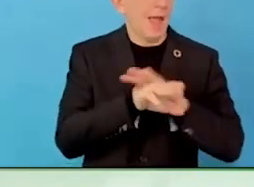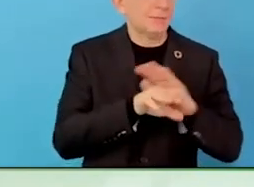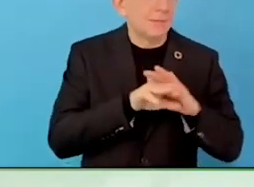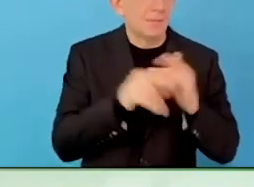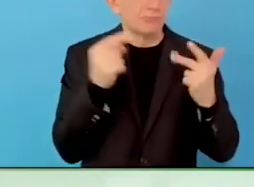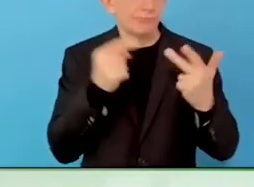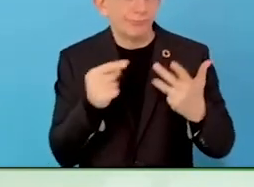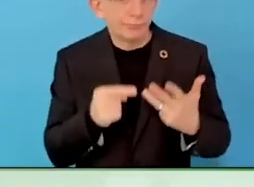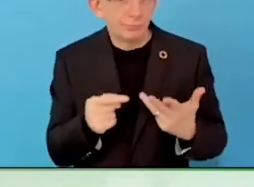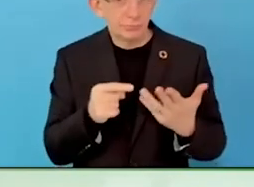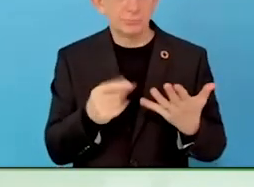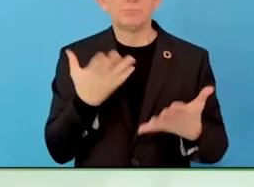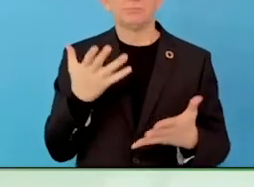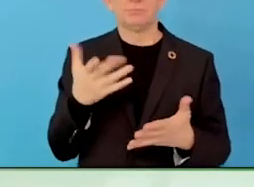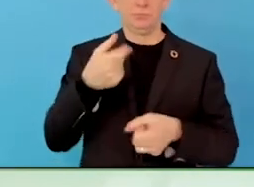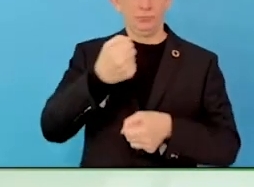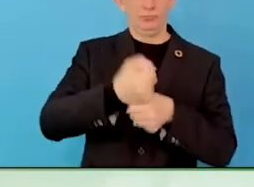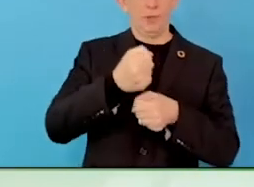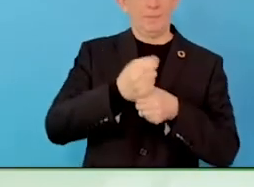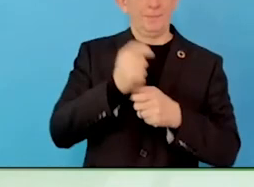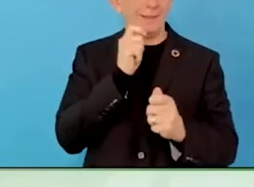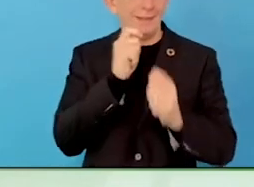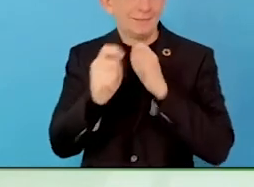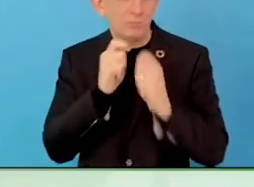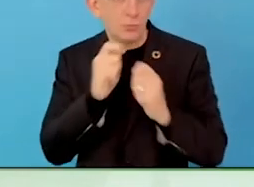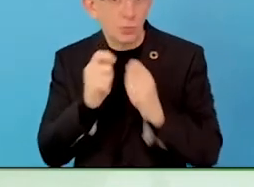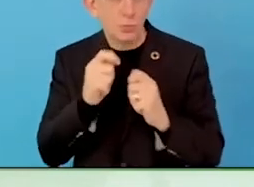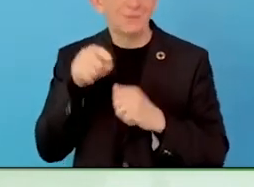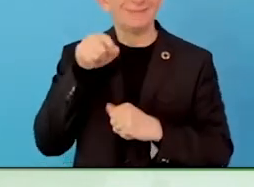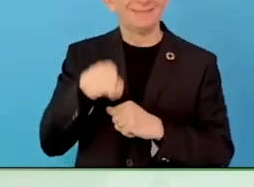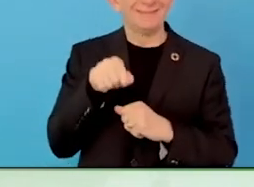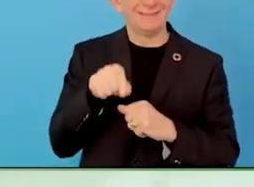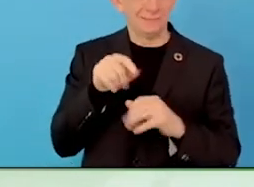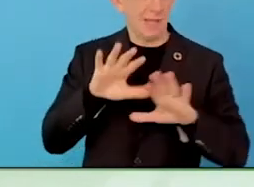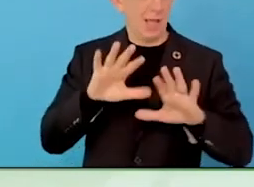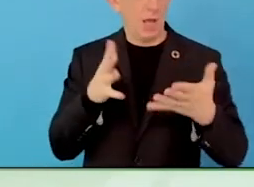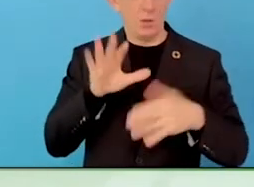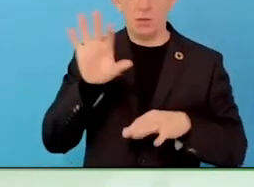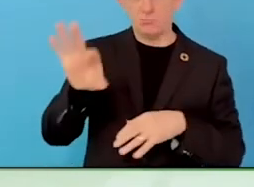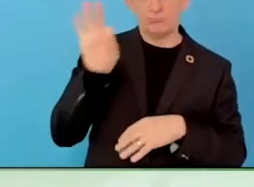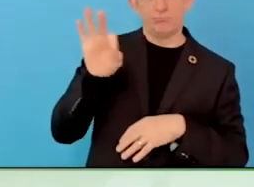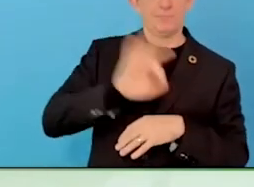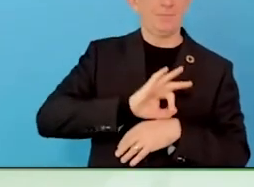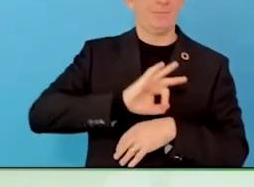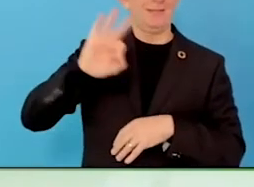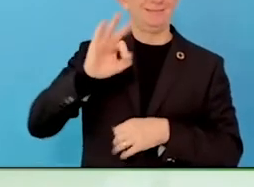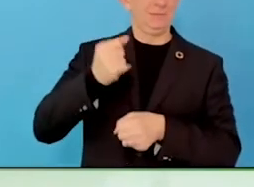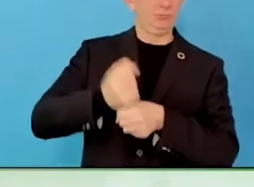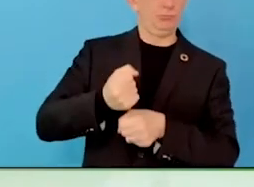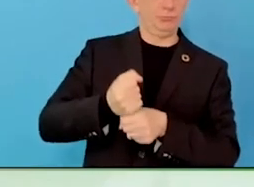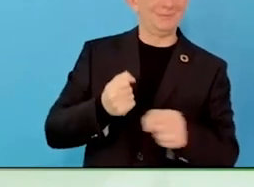maintain motivation in teams, how do we develop talent.